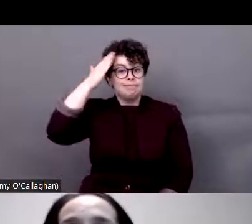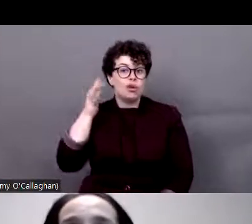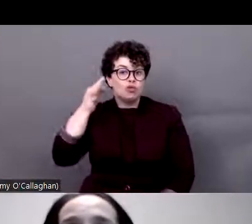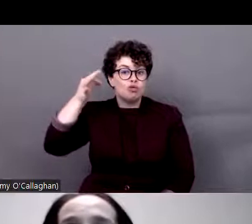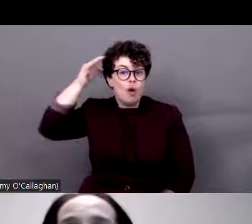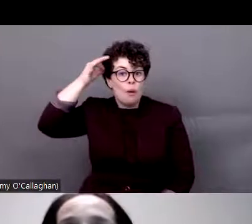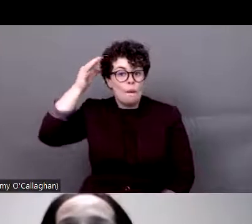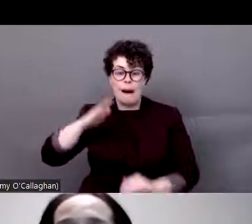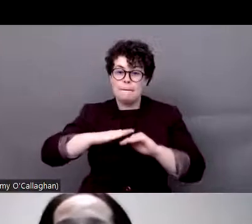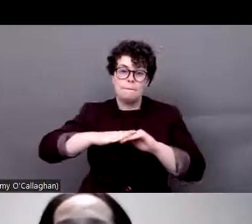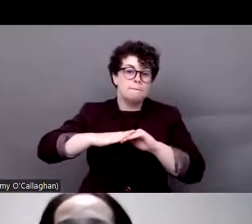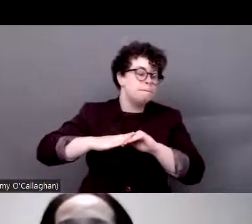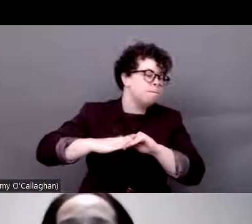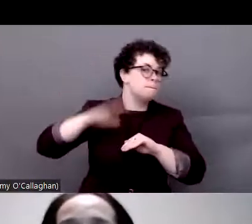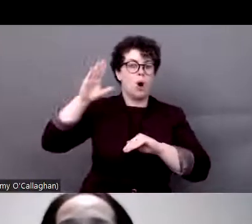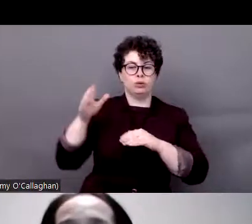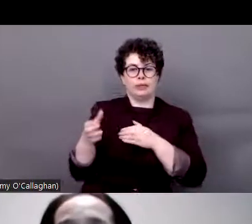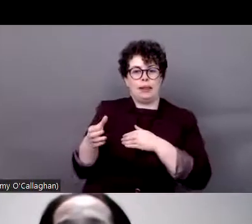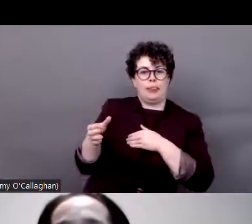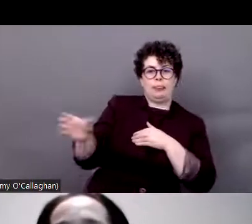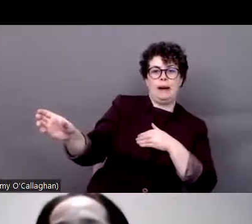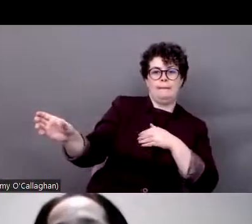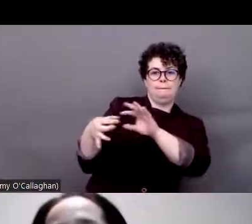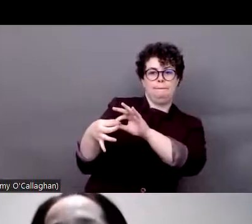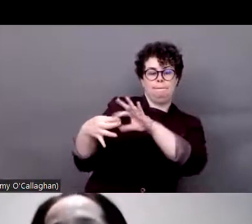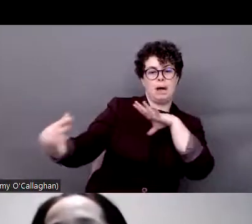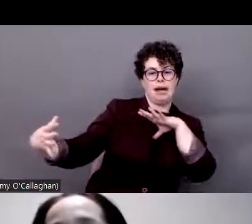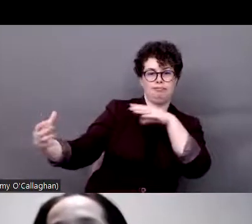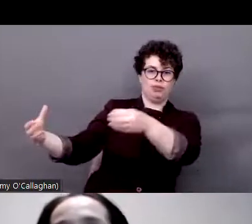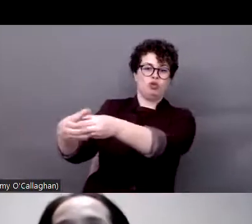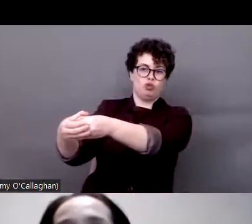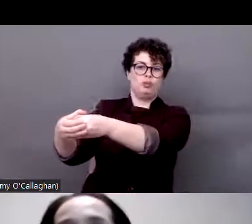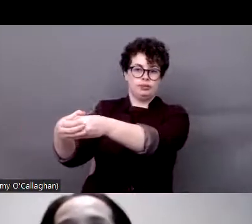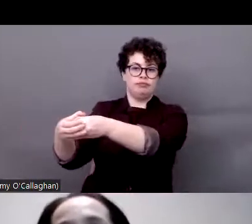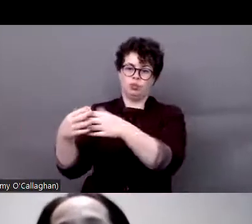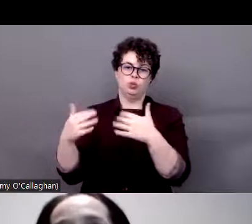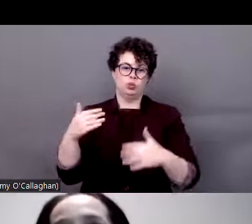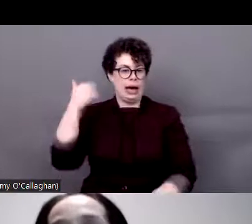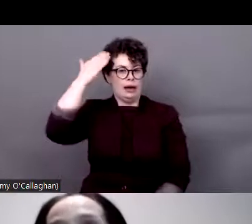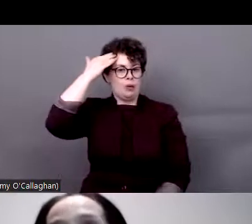and Europe. Unfortunately, all of